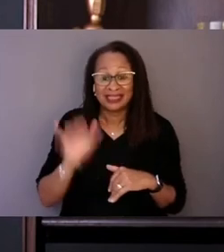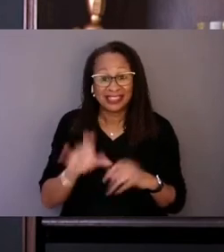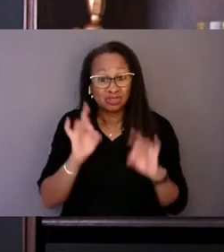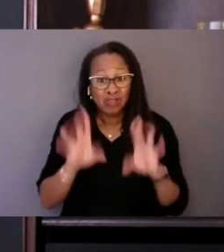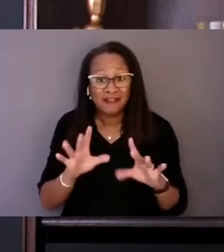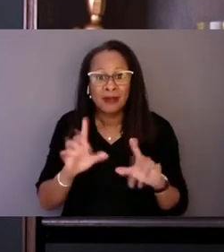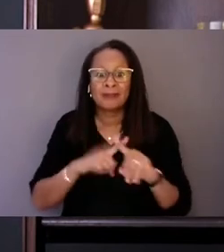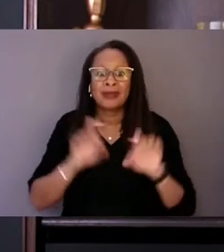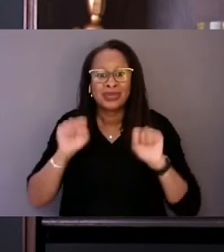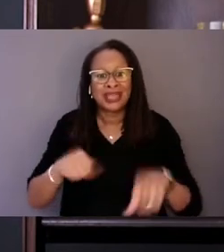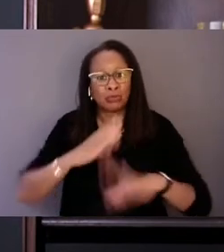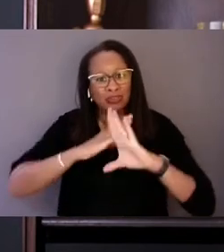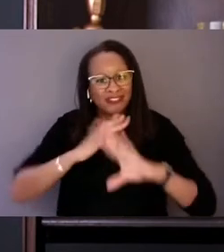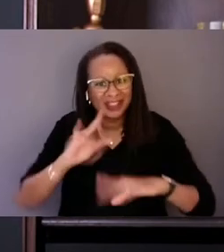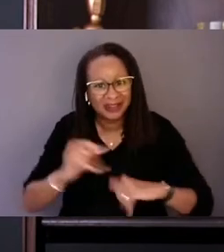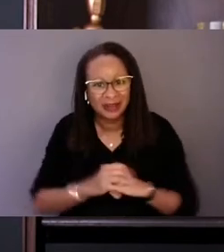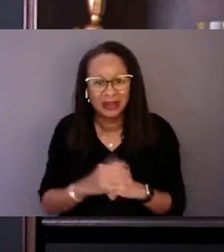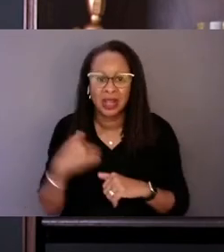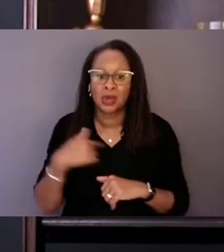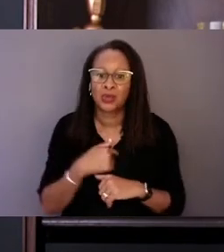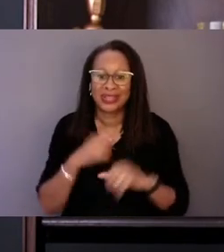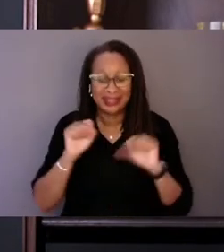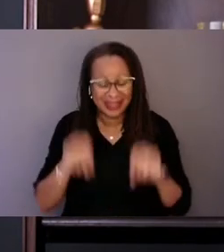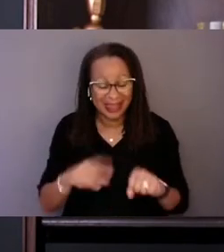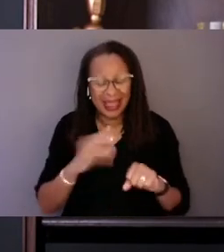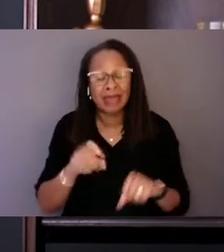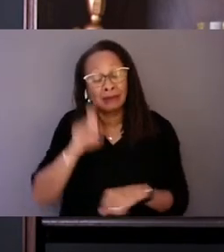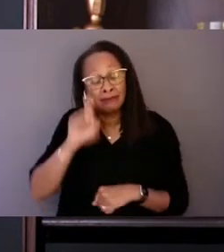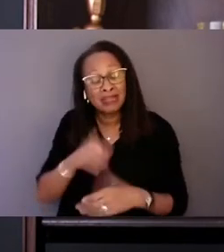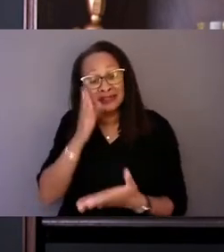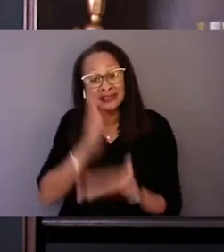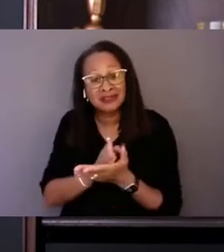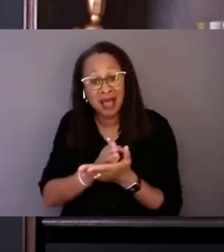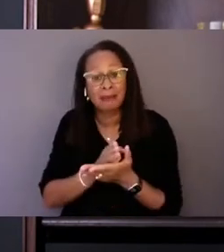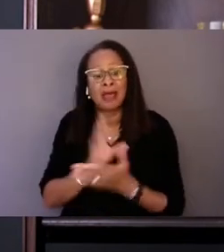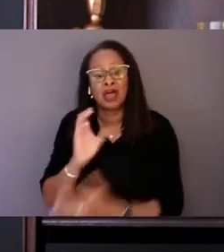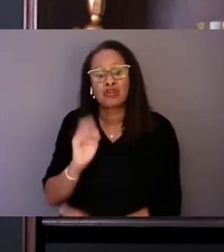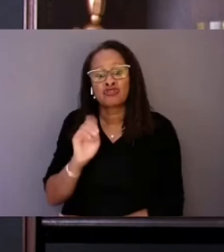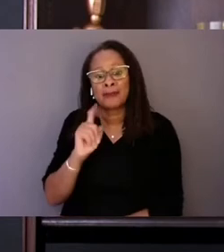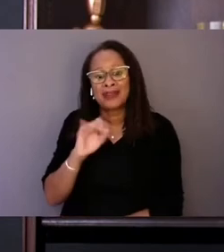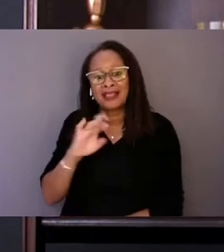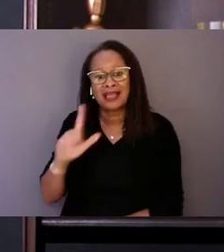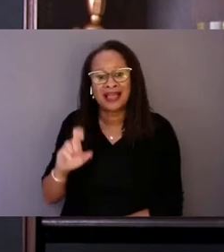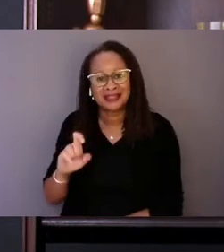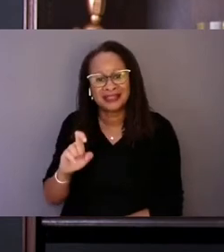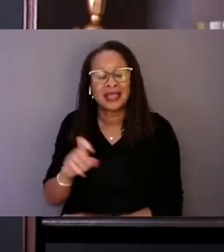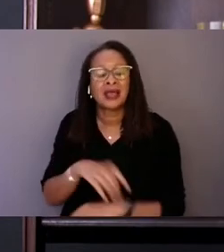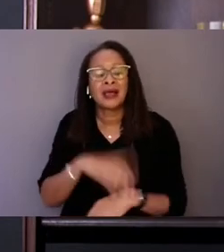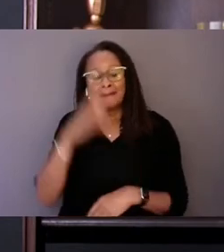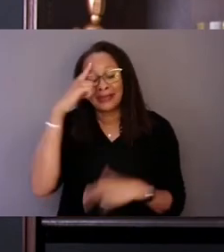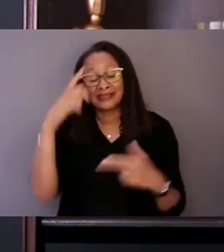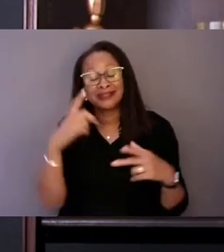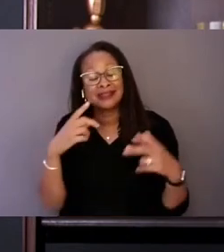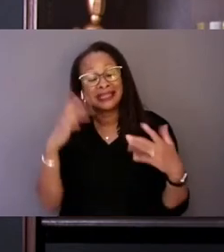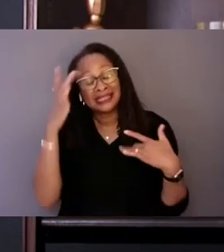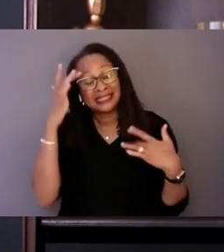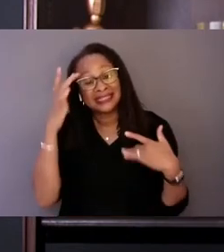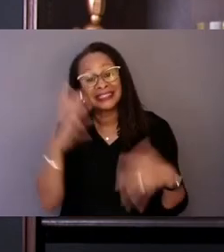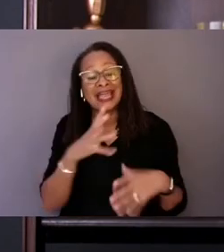We can and must stop criminalizing mental illness and get people in crisis the help they need.